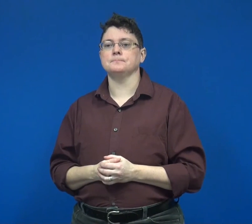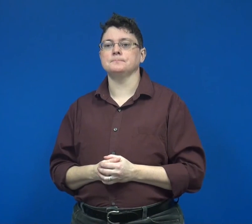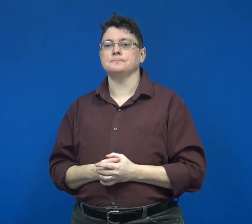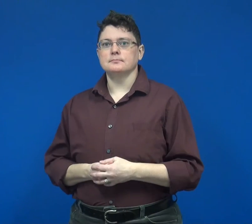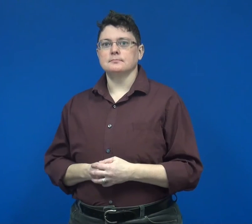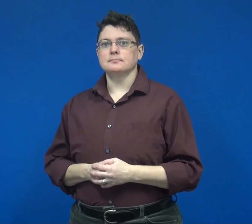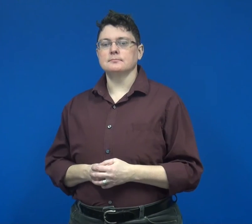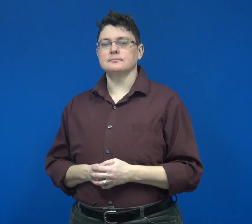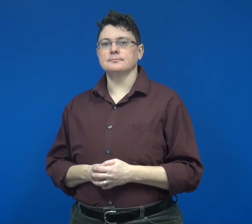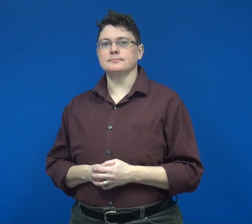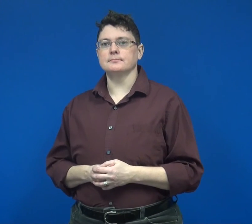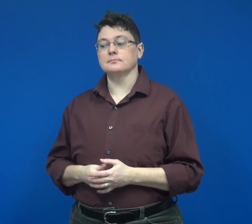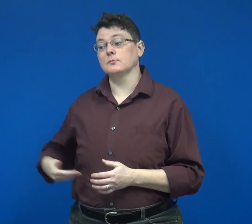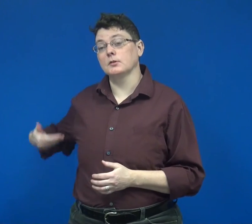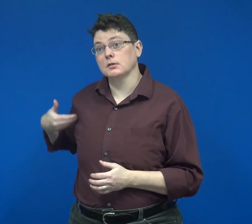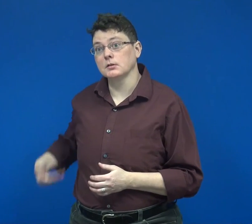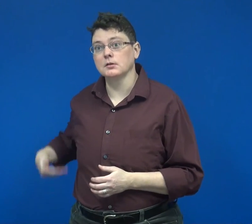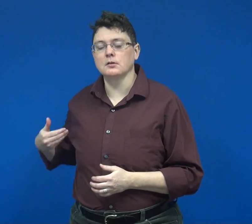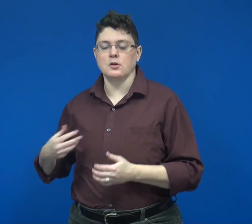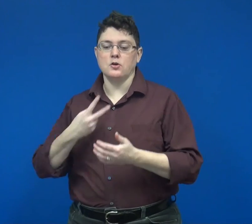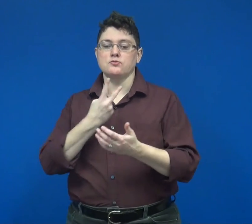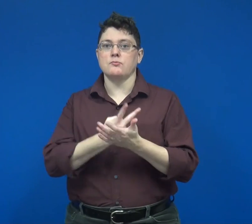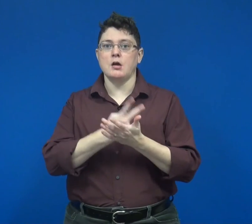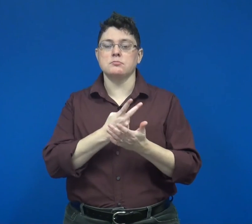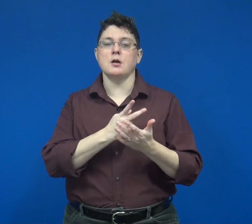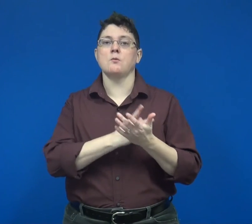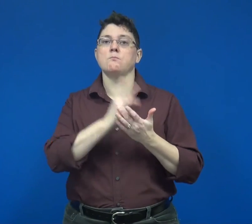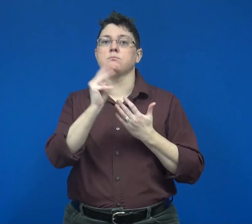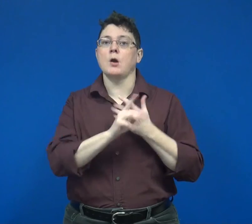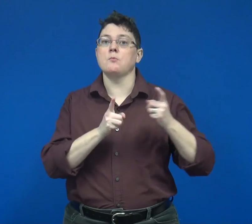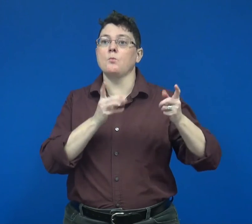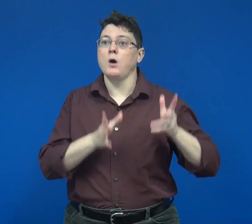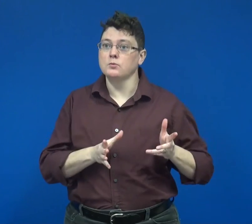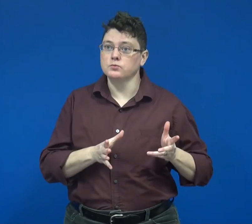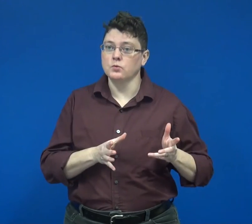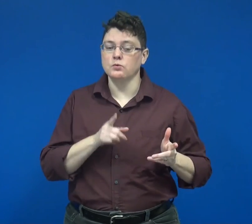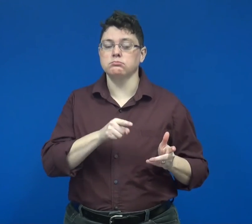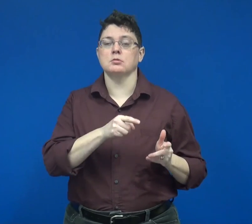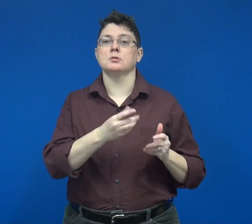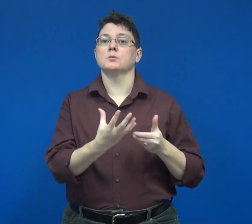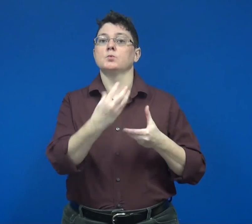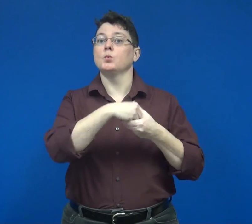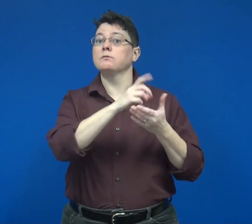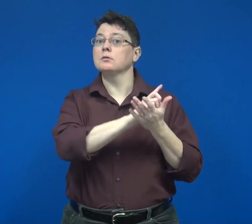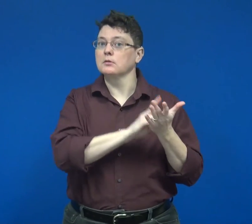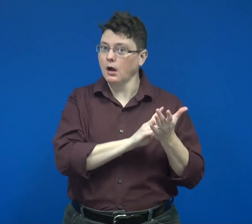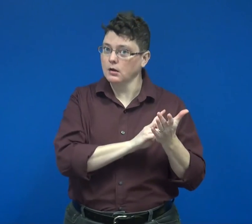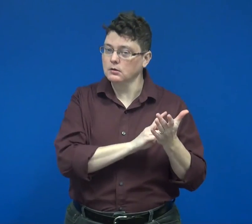As a Graduate Program director in inclusive design